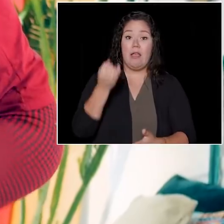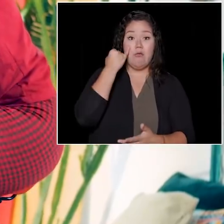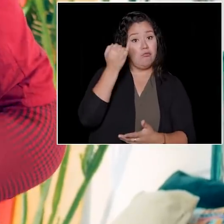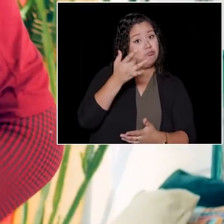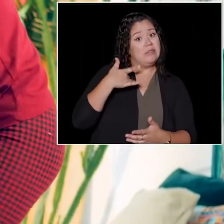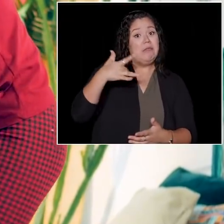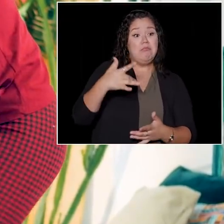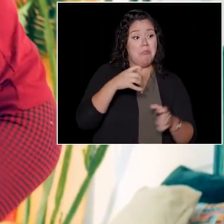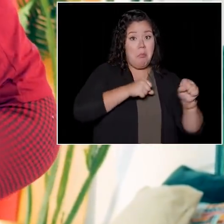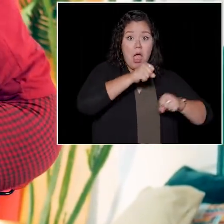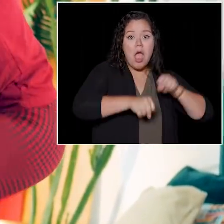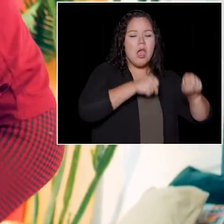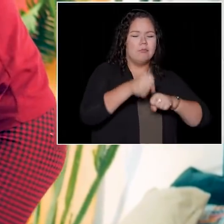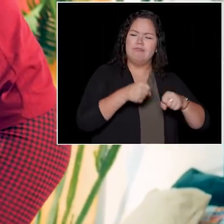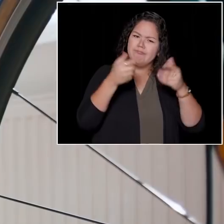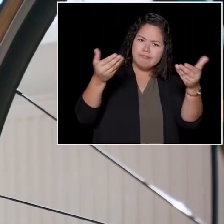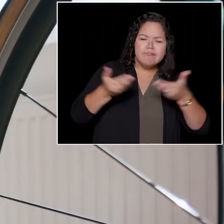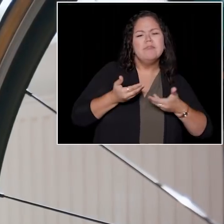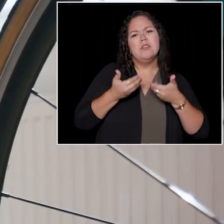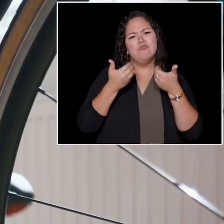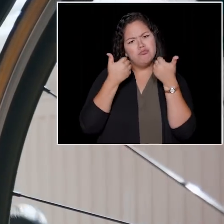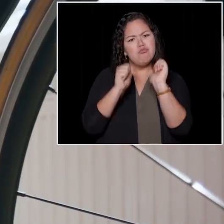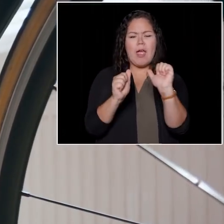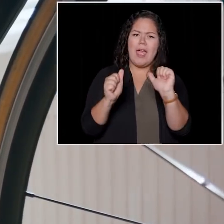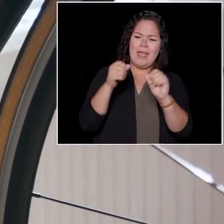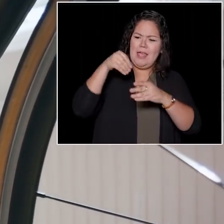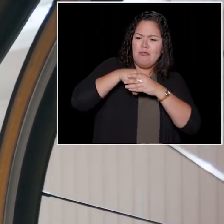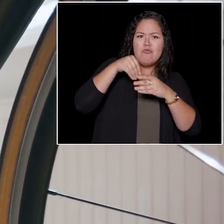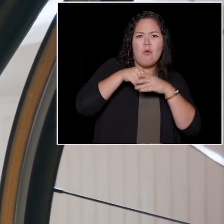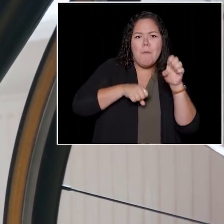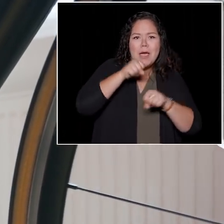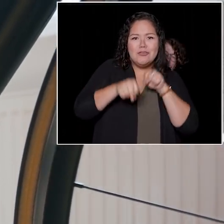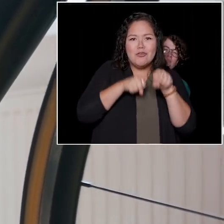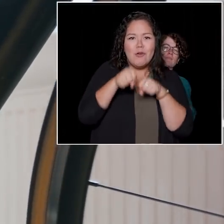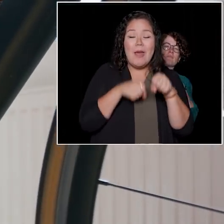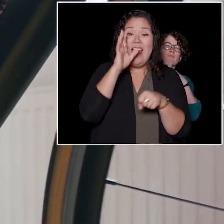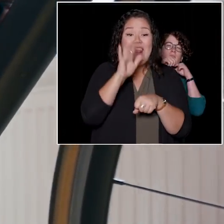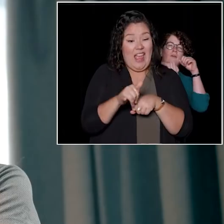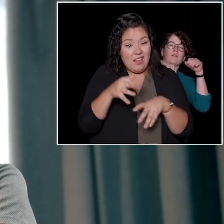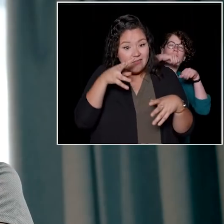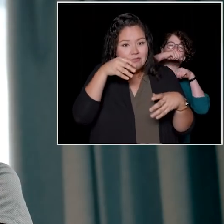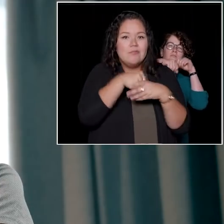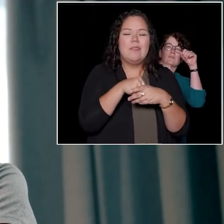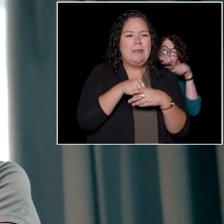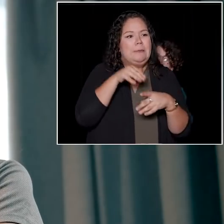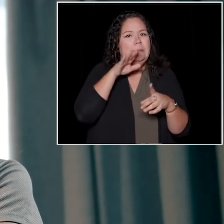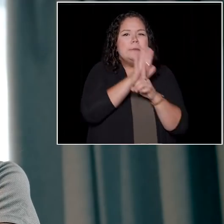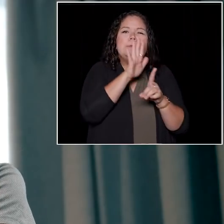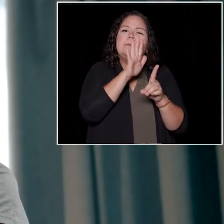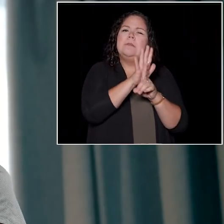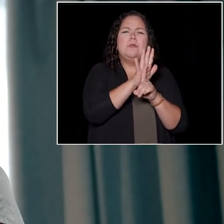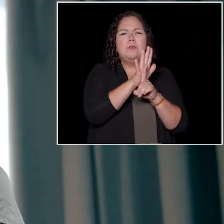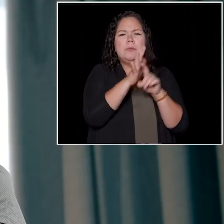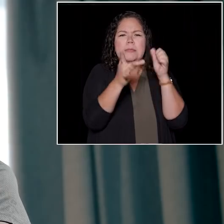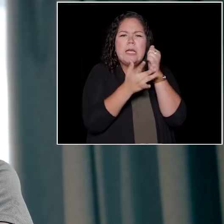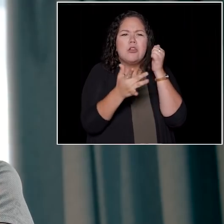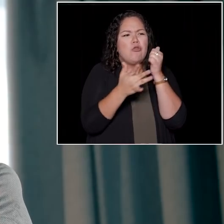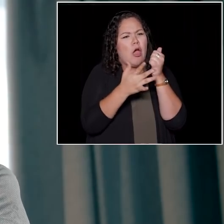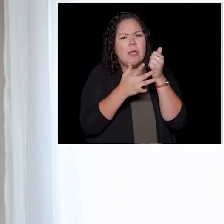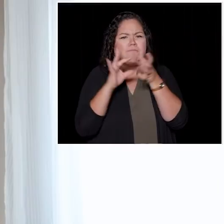If biking is more your style, we invite you to try the UBC indoor bicycle, which comes with its own specifically catered sounds.